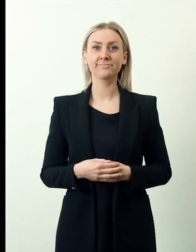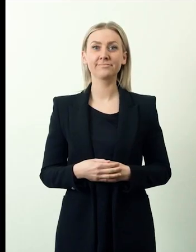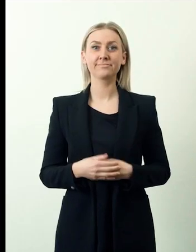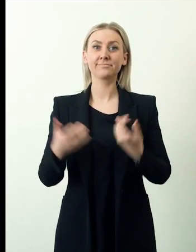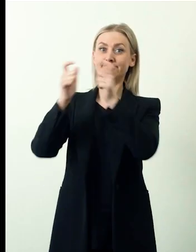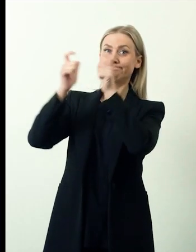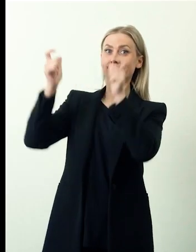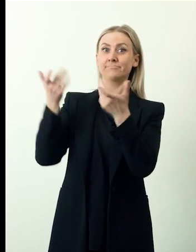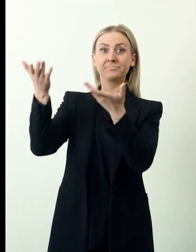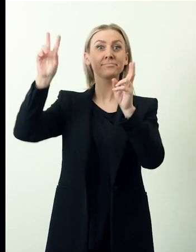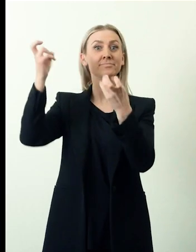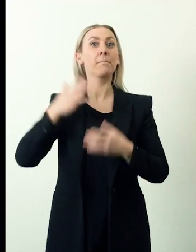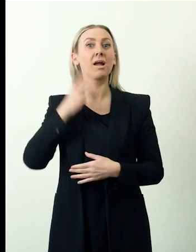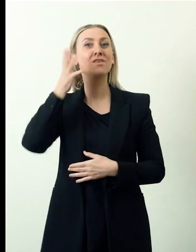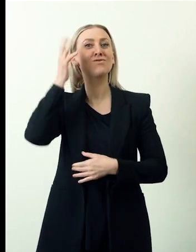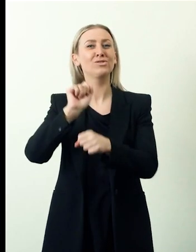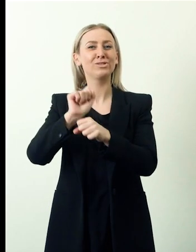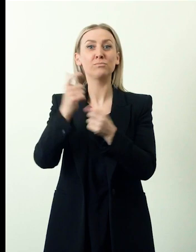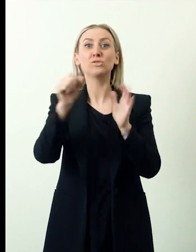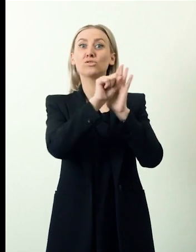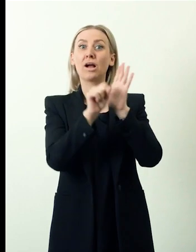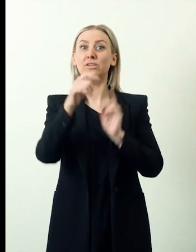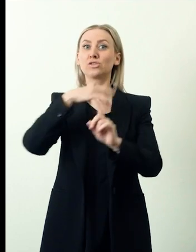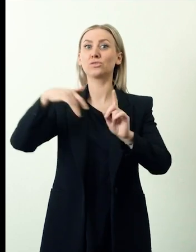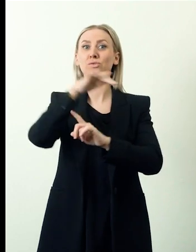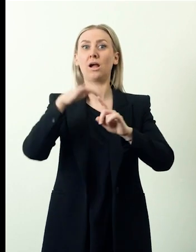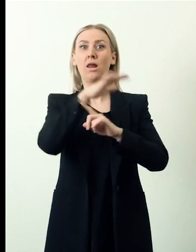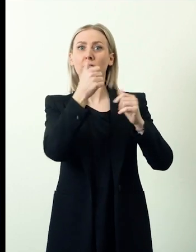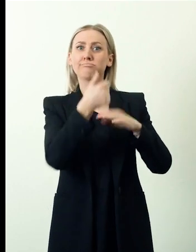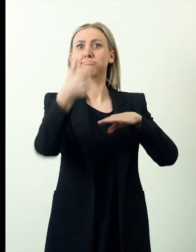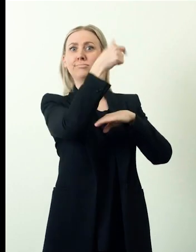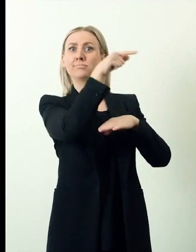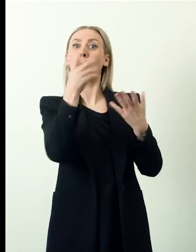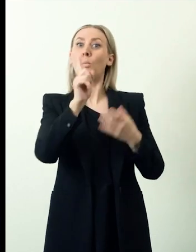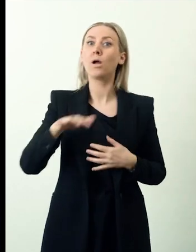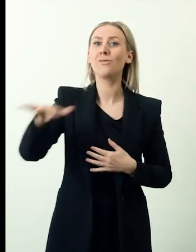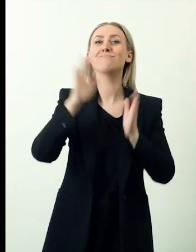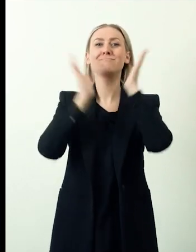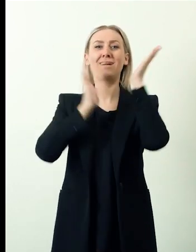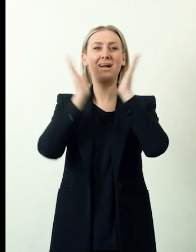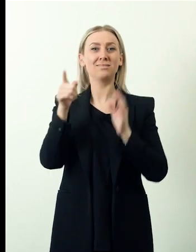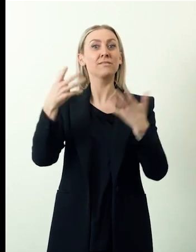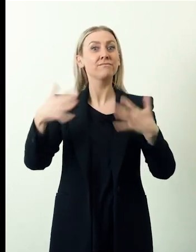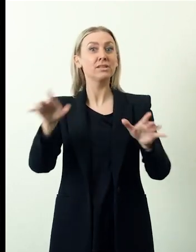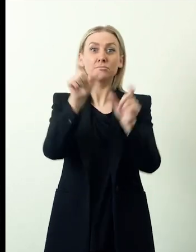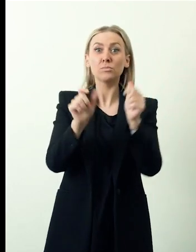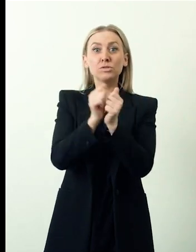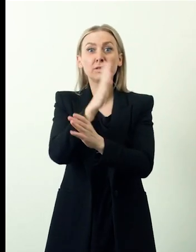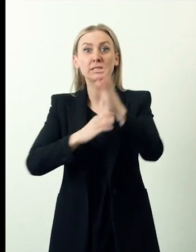MYFutureJobs is a job portal of the state Social Security organization in Malaysia for people with disabilities.